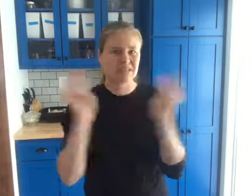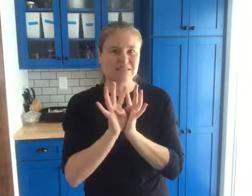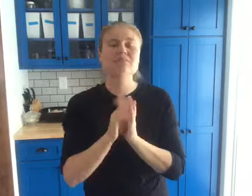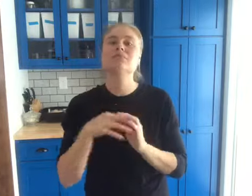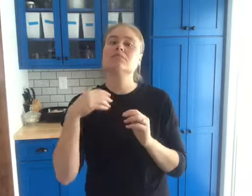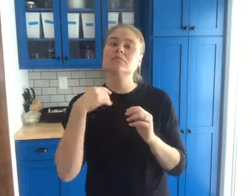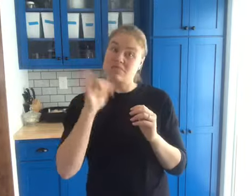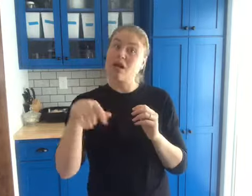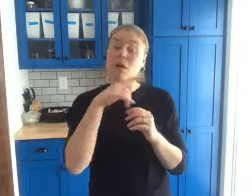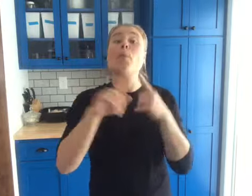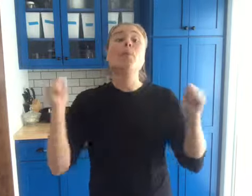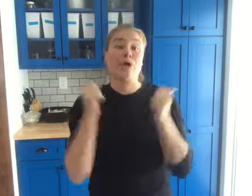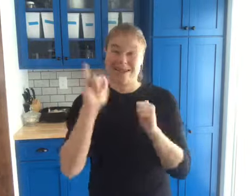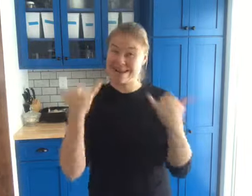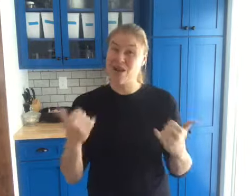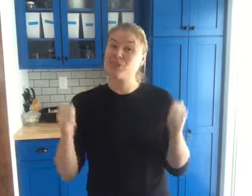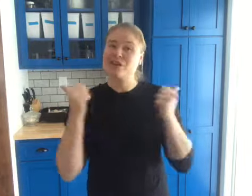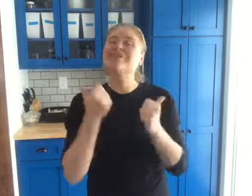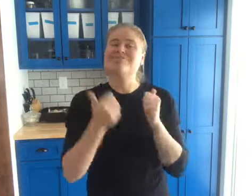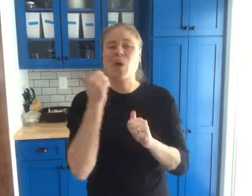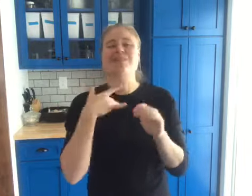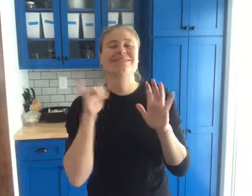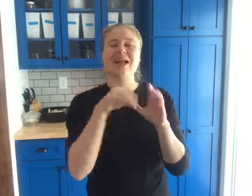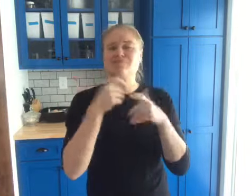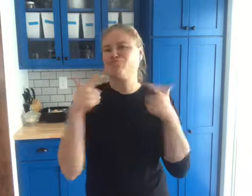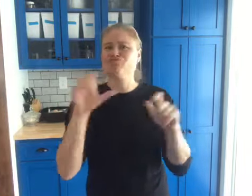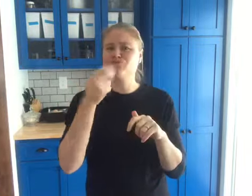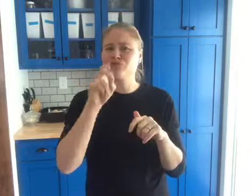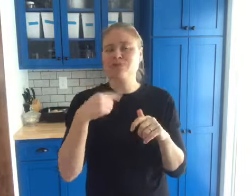During winter season, they mostly opt to stay in a large shed.